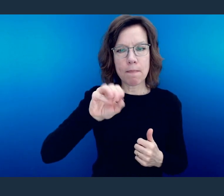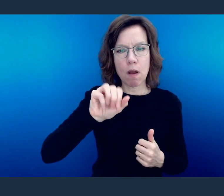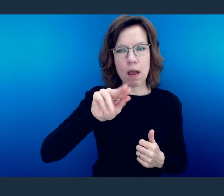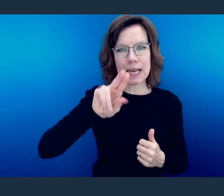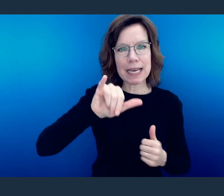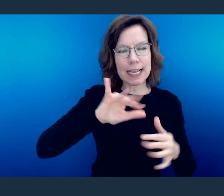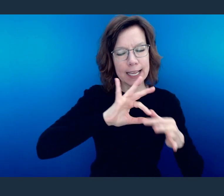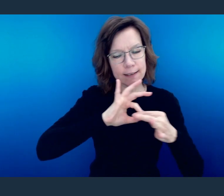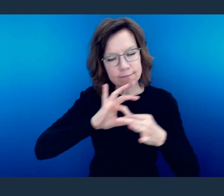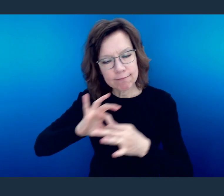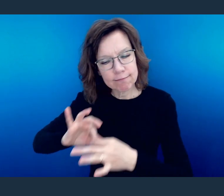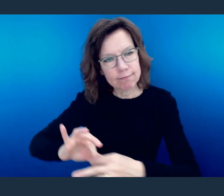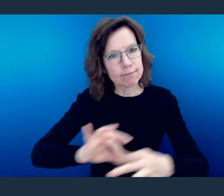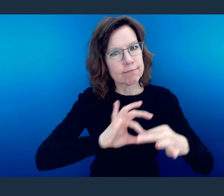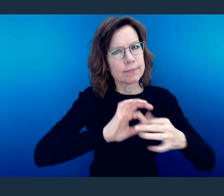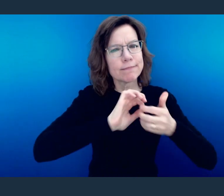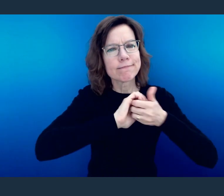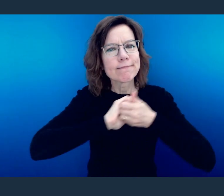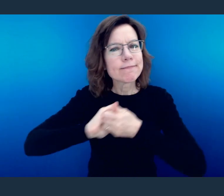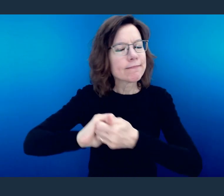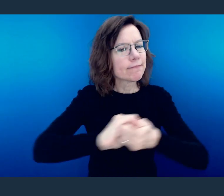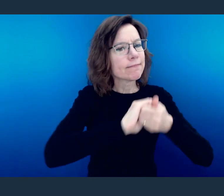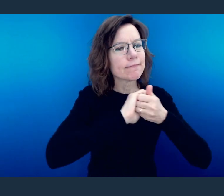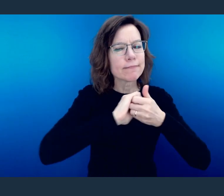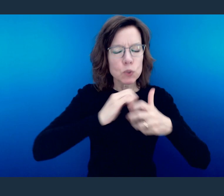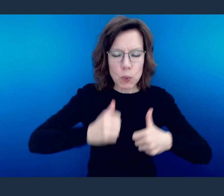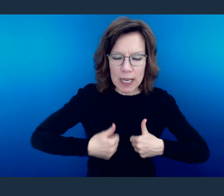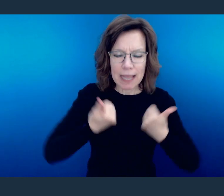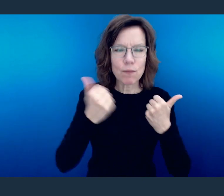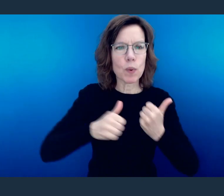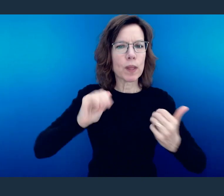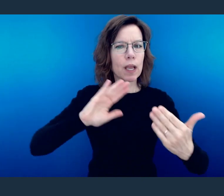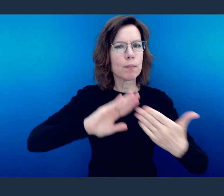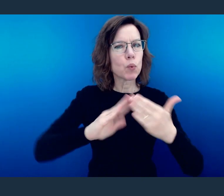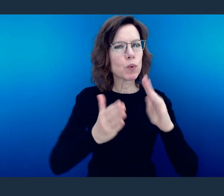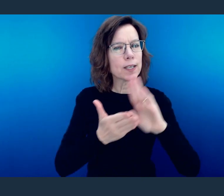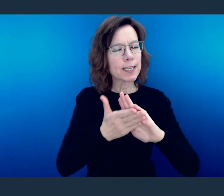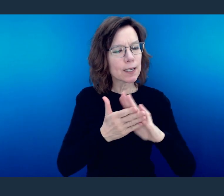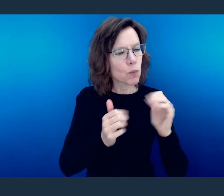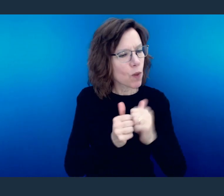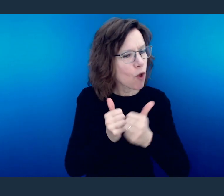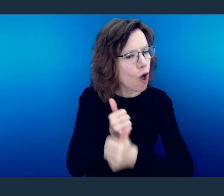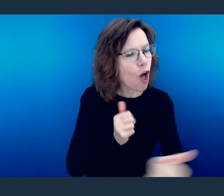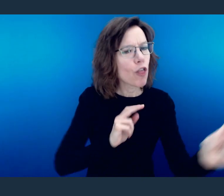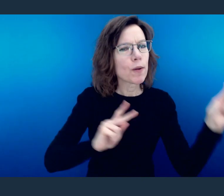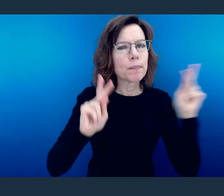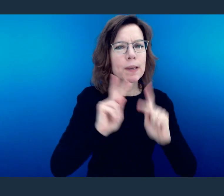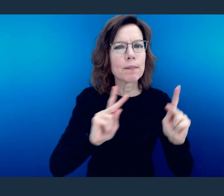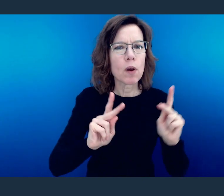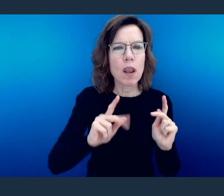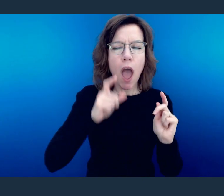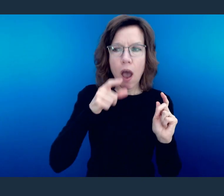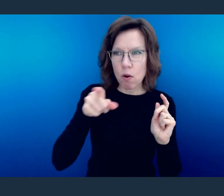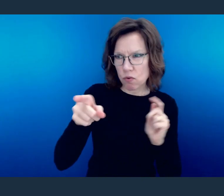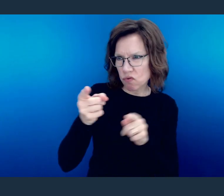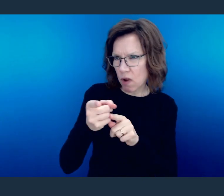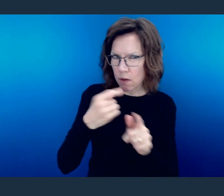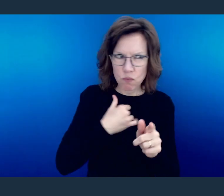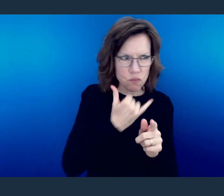Can you connect with others without causing strife? It's not always about being right or wrong.